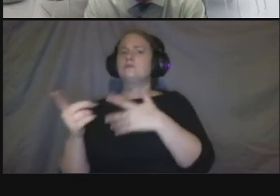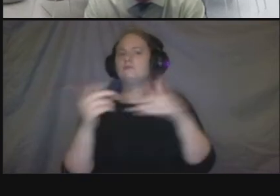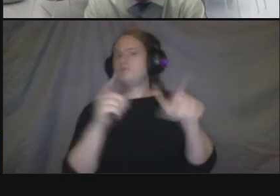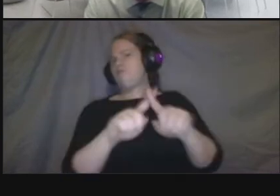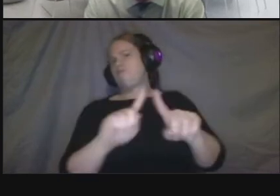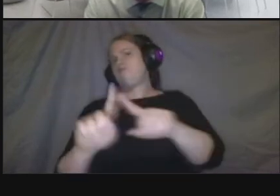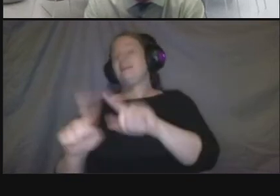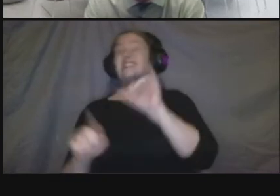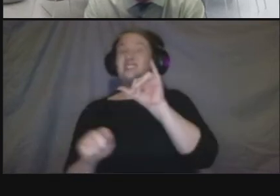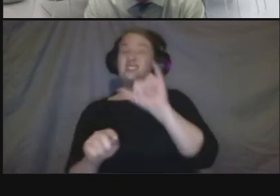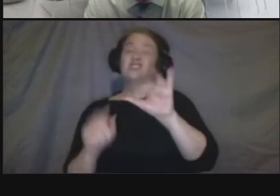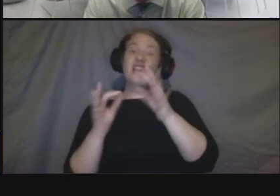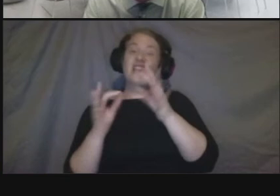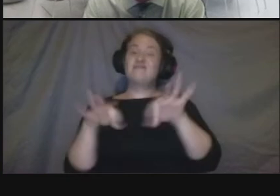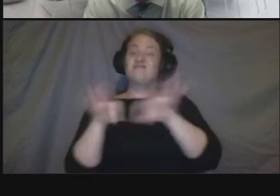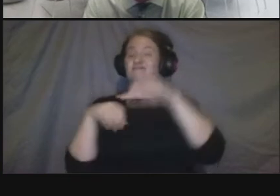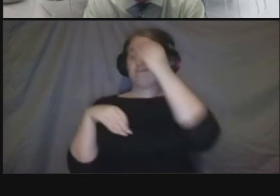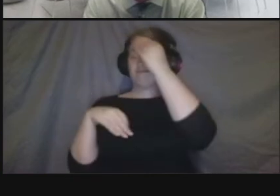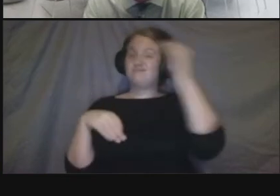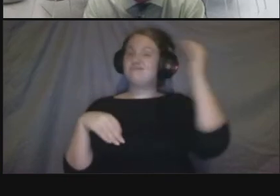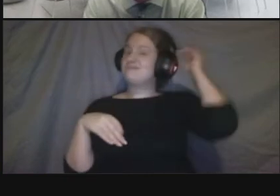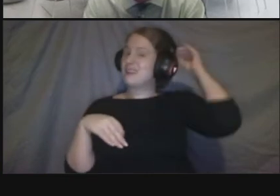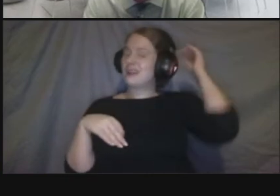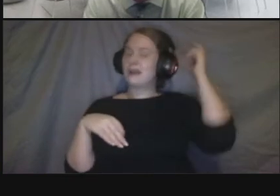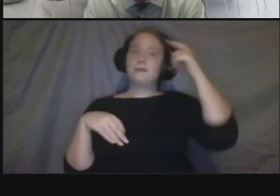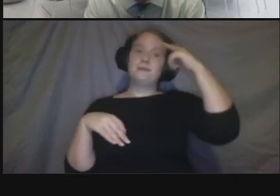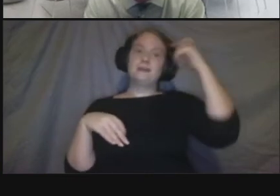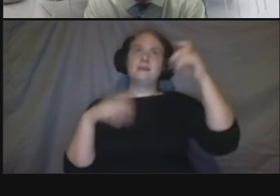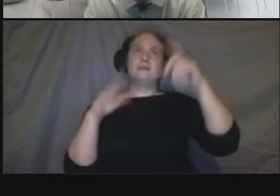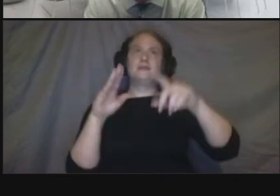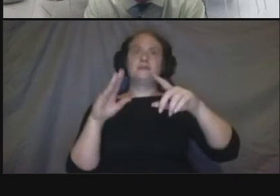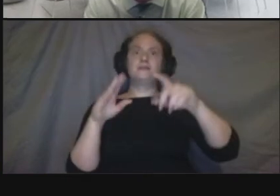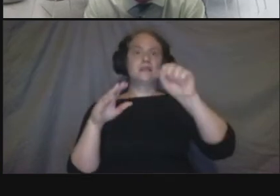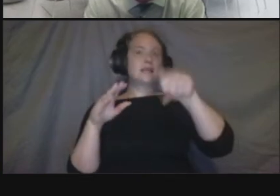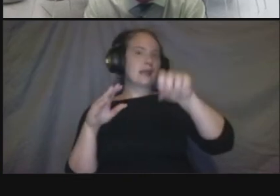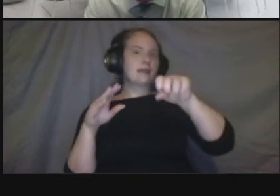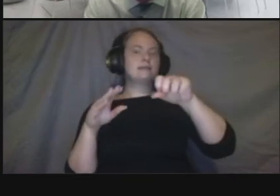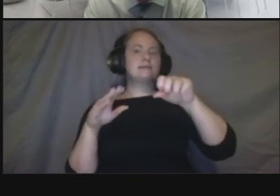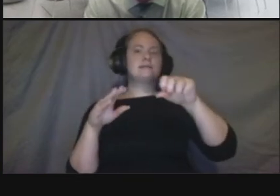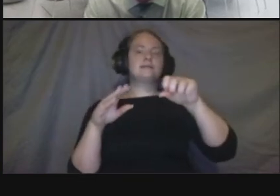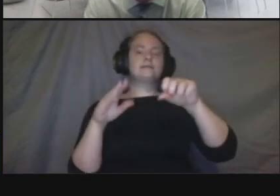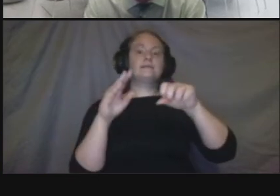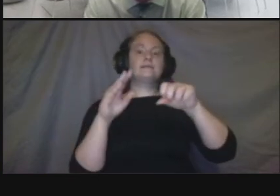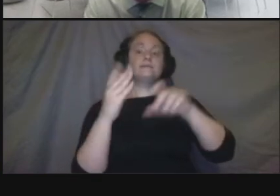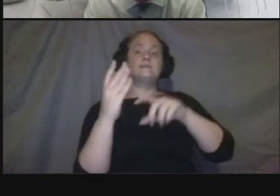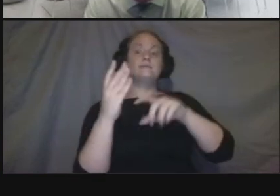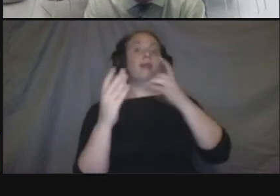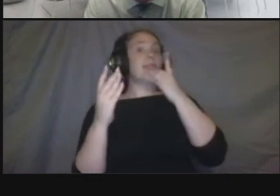a residential building or other things but we really want to balance that safety along with the